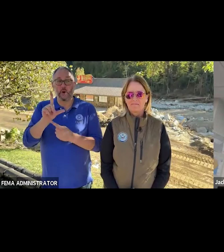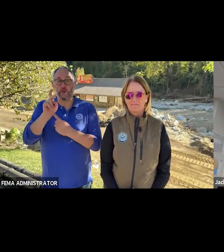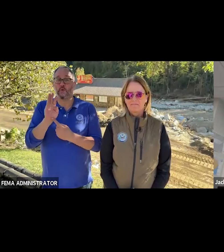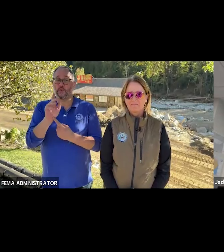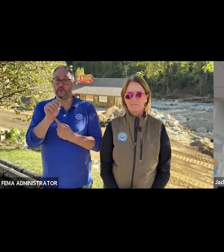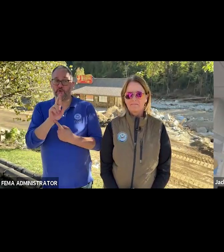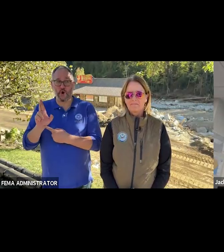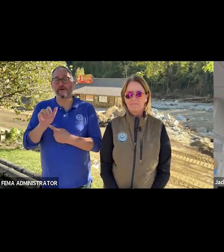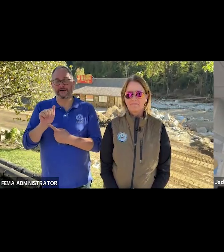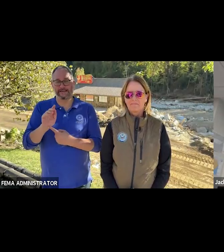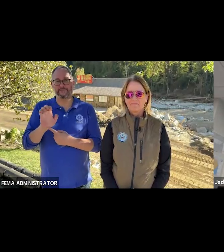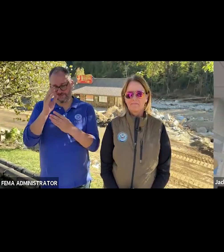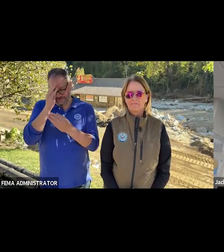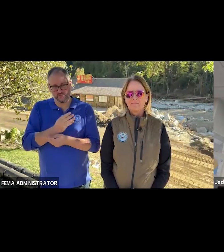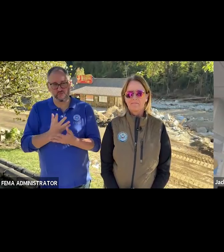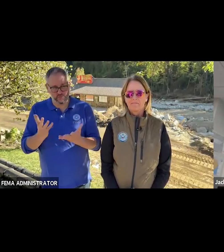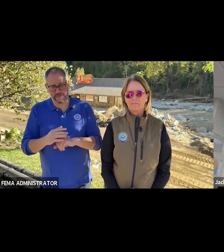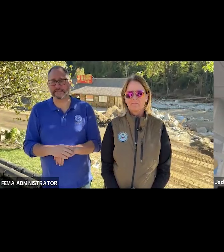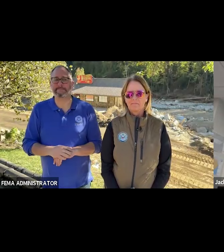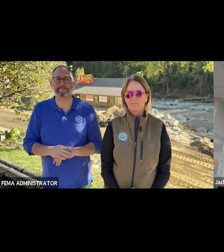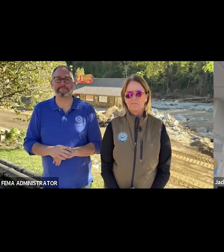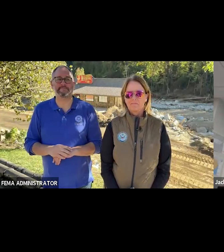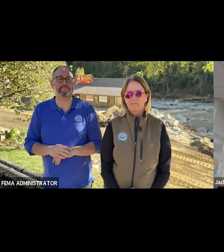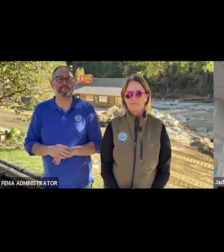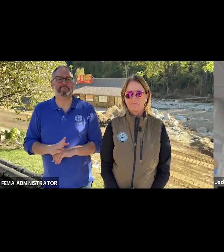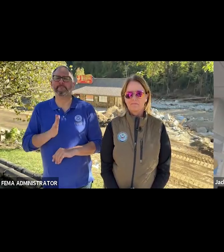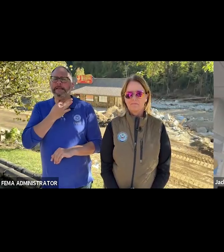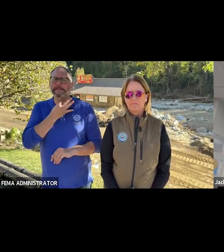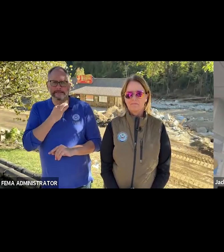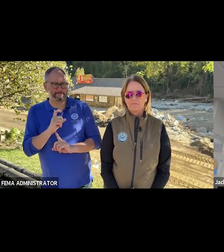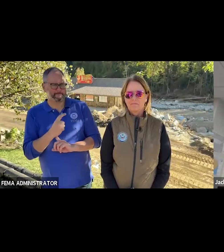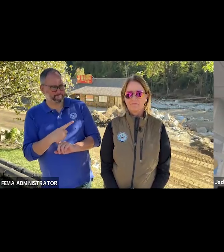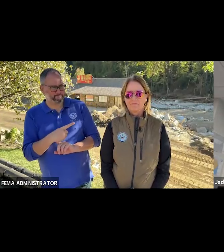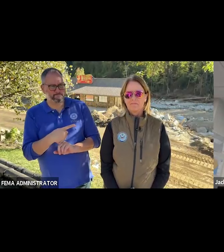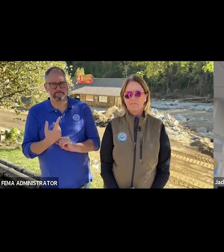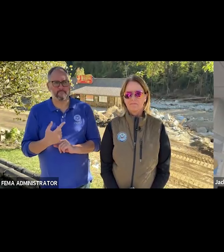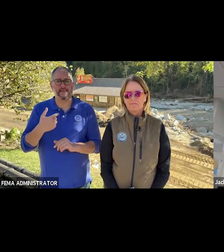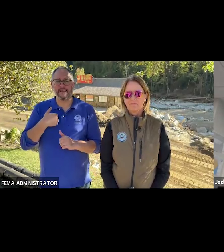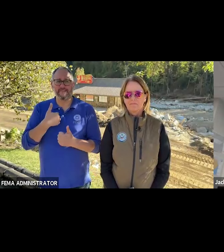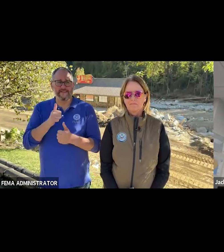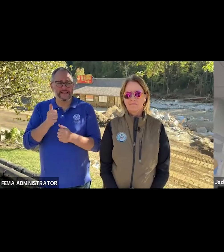I wanted to ask, do you have an update on the amount of people who are missing?